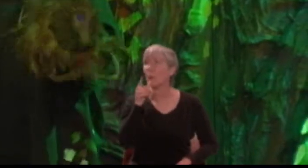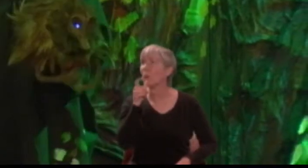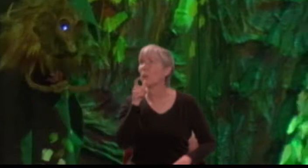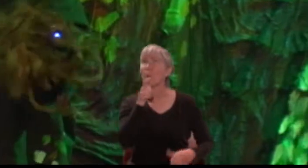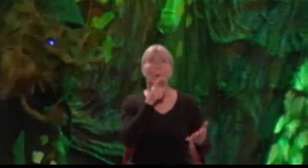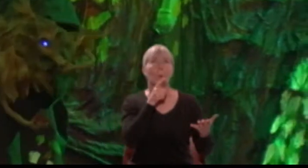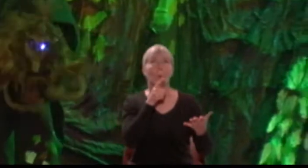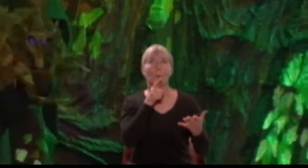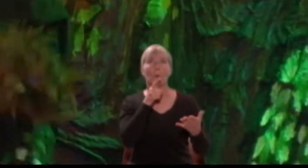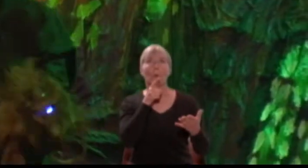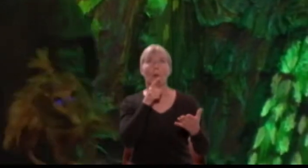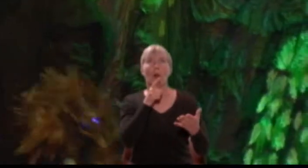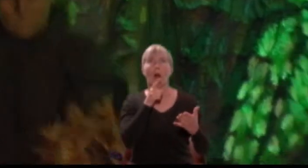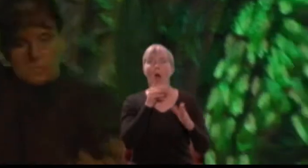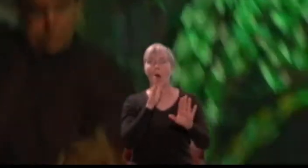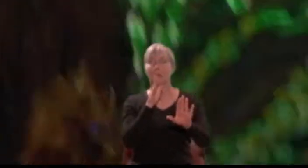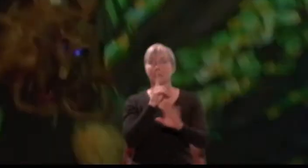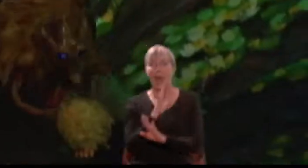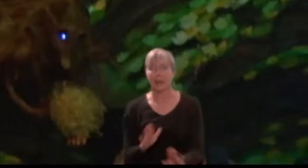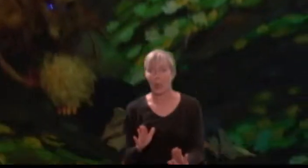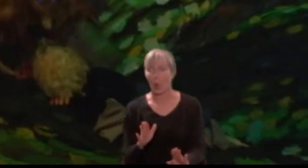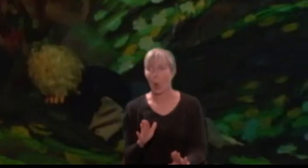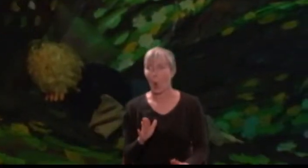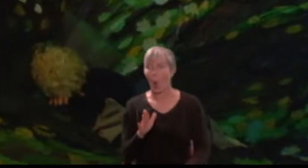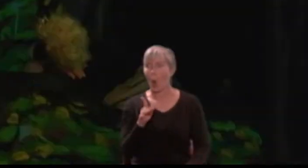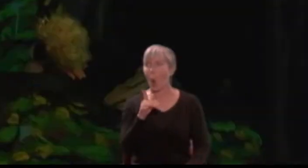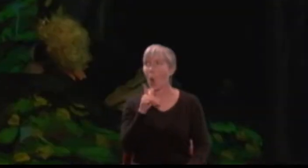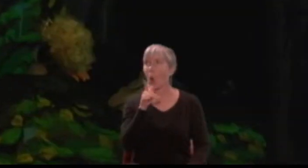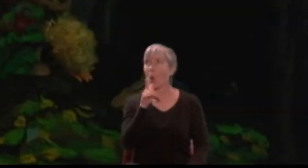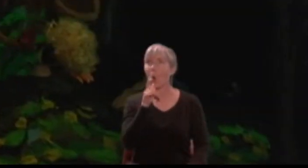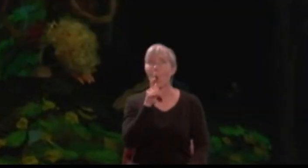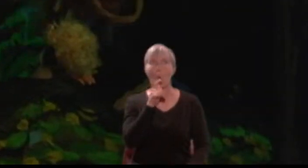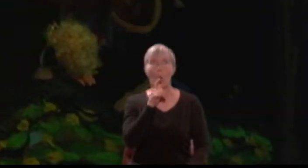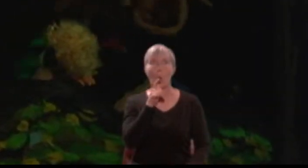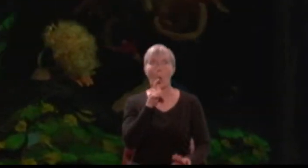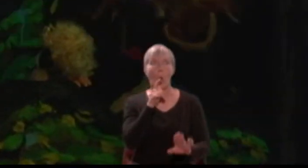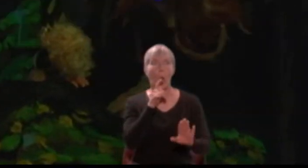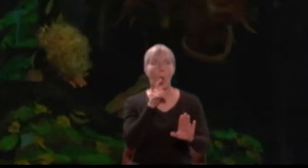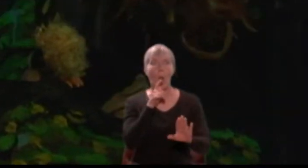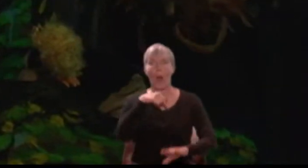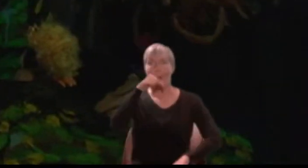Night and silence! Who is here? Weeds of Athens he doth wear.